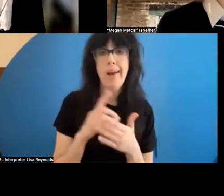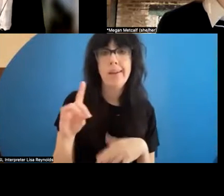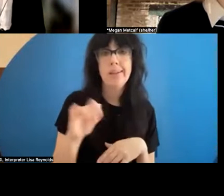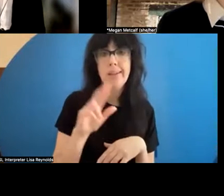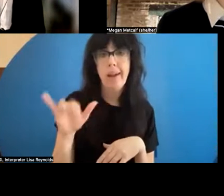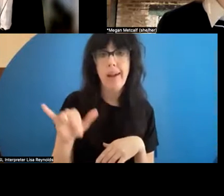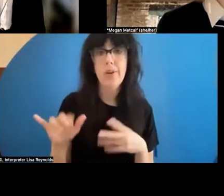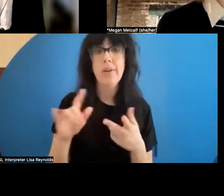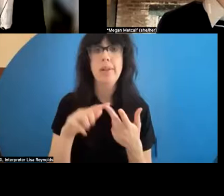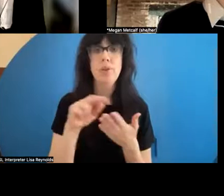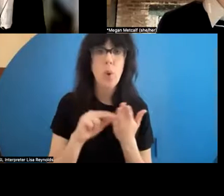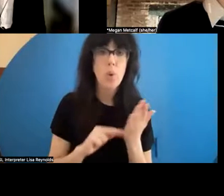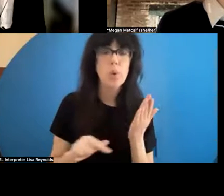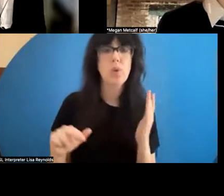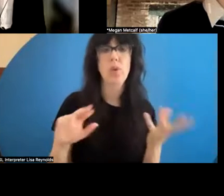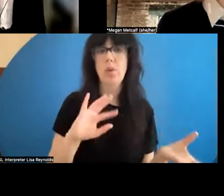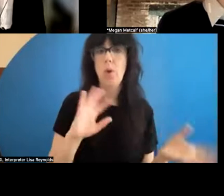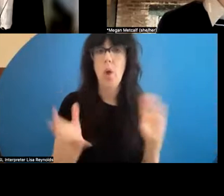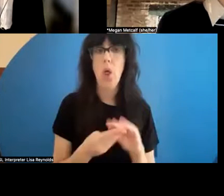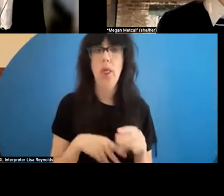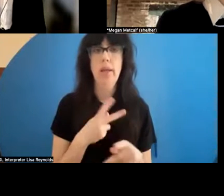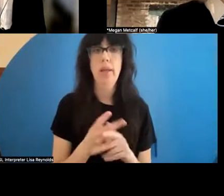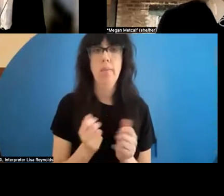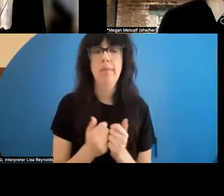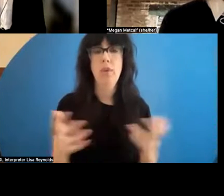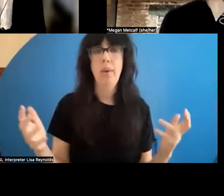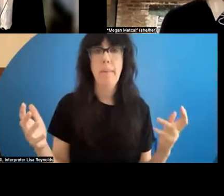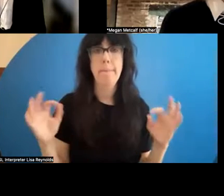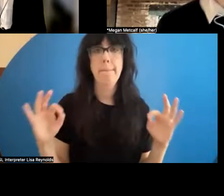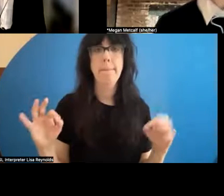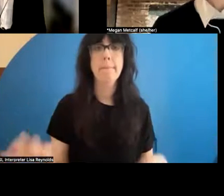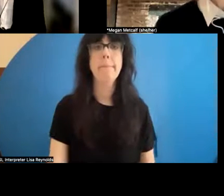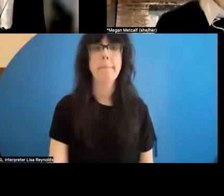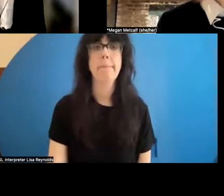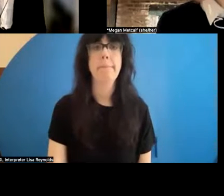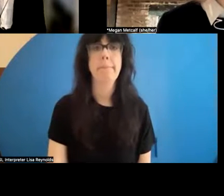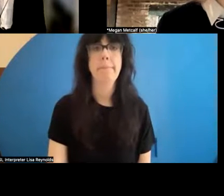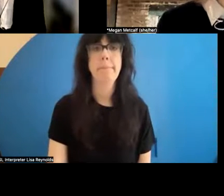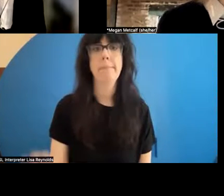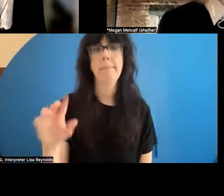. >> Megan Metcalf: Yeah . >> David Thomson: I completely agree with that.